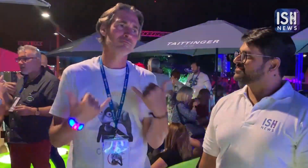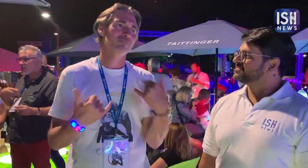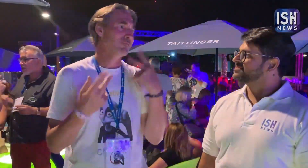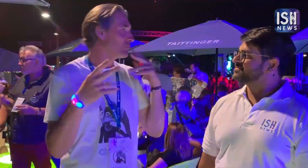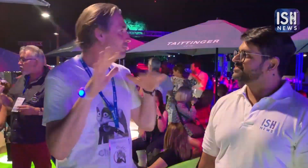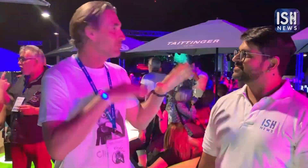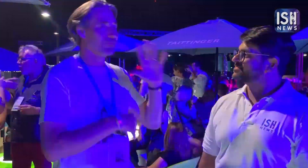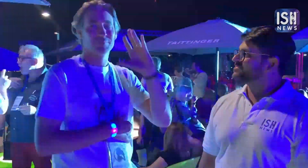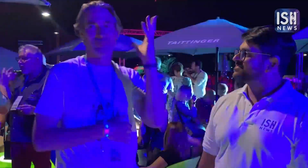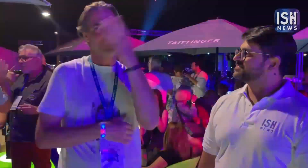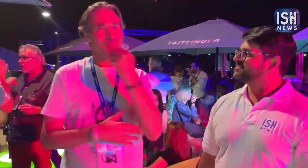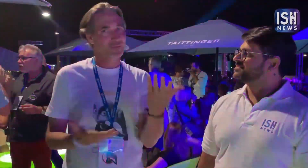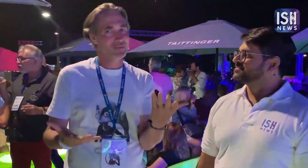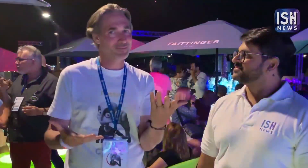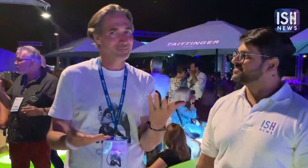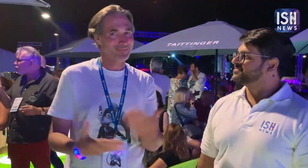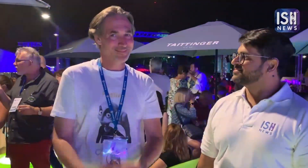Now see. Beautiful right?